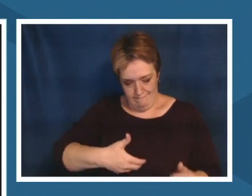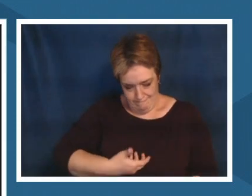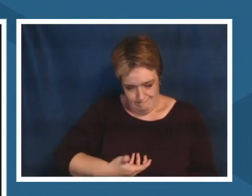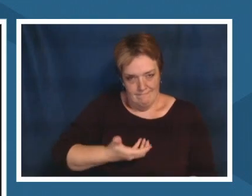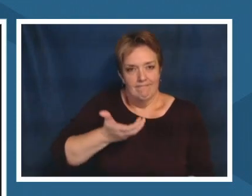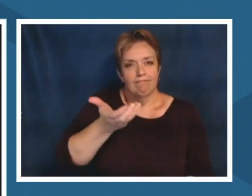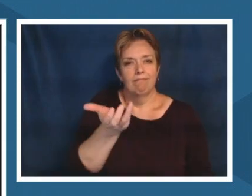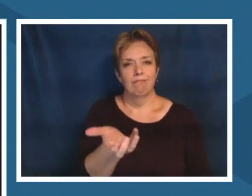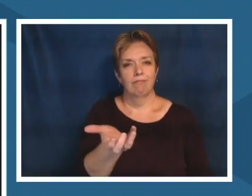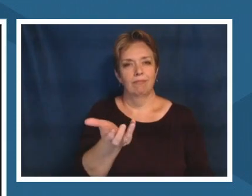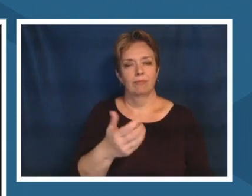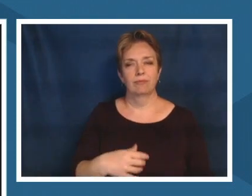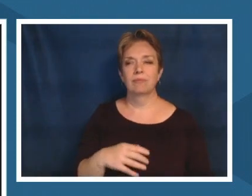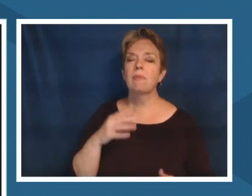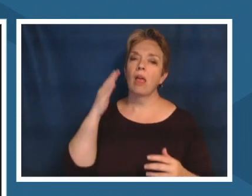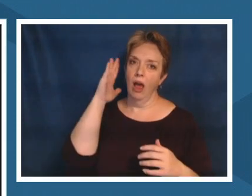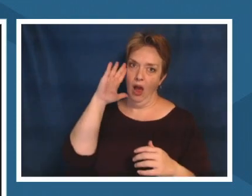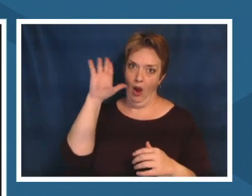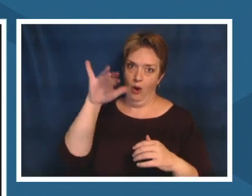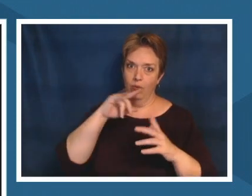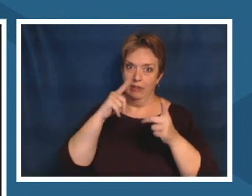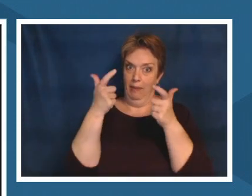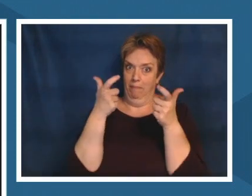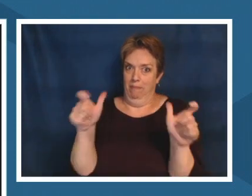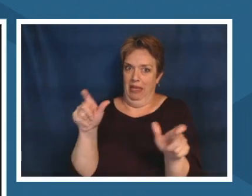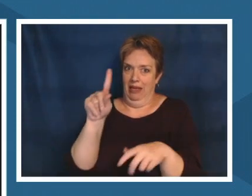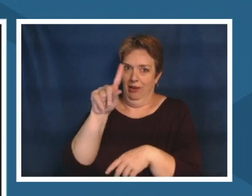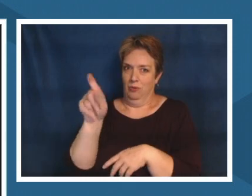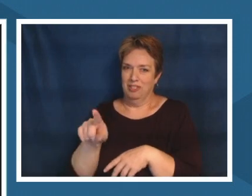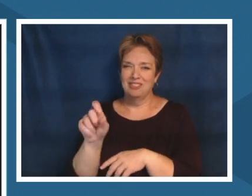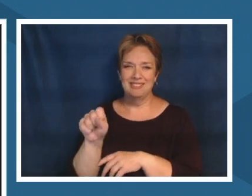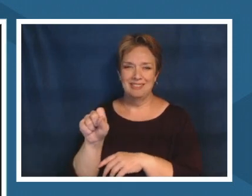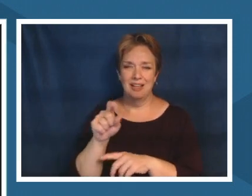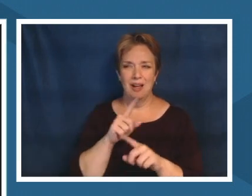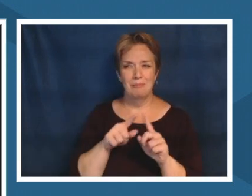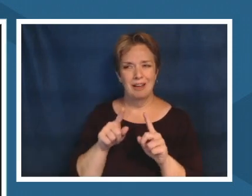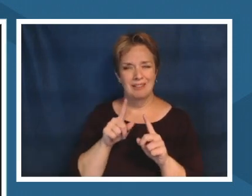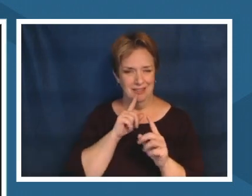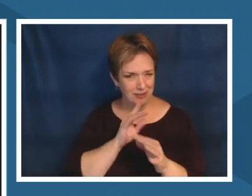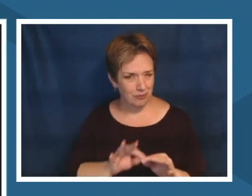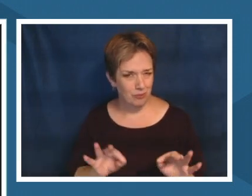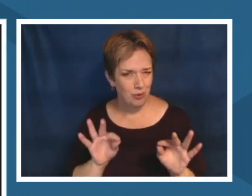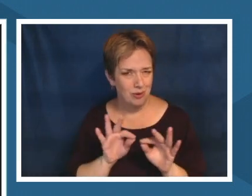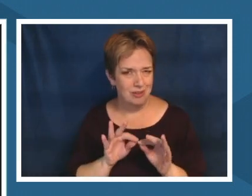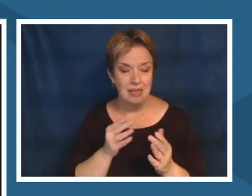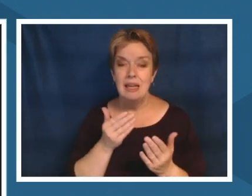because we are all stewards of this land whether whether you're indigenous or not